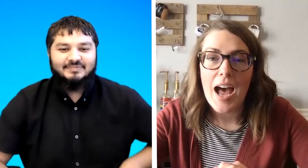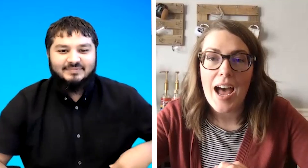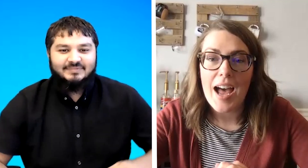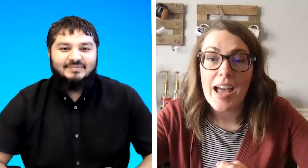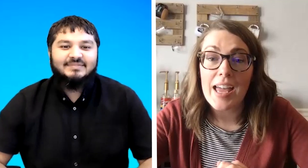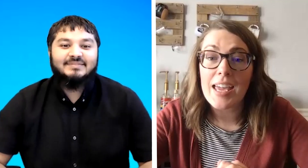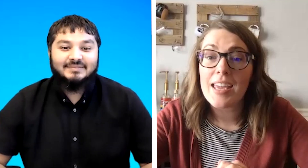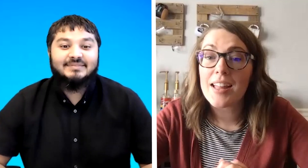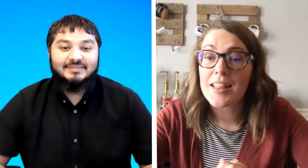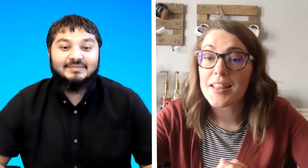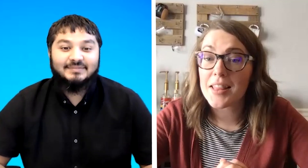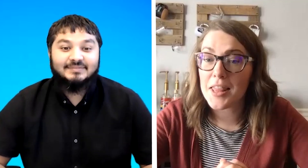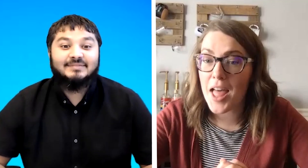i love